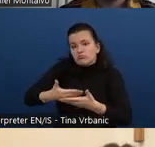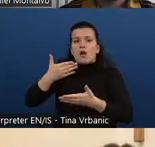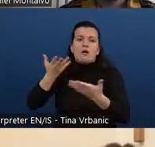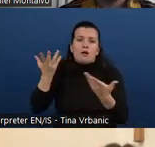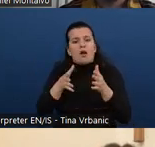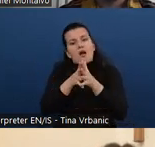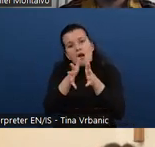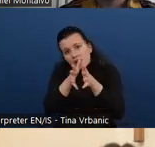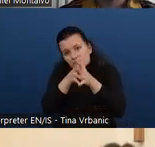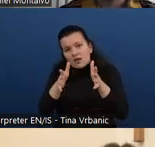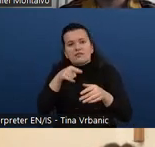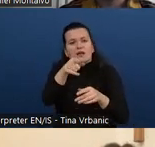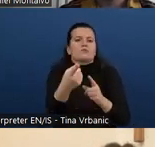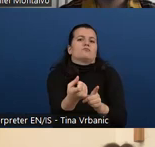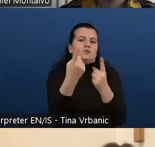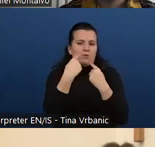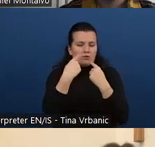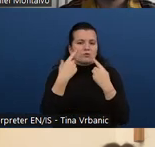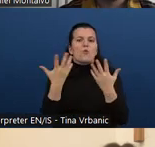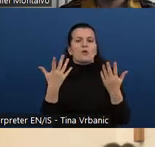So every second it is every Wednesday.